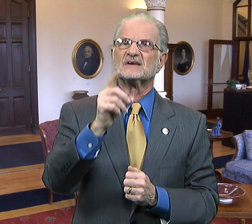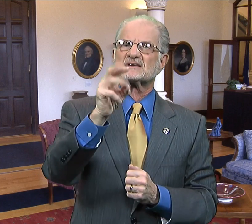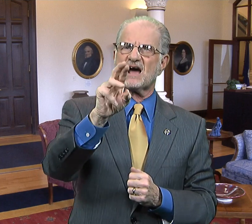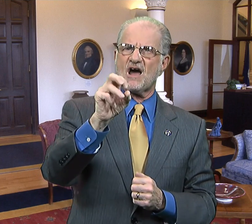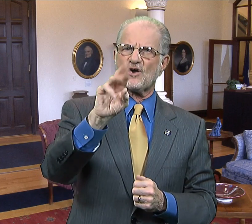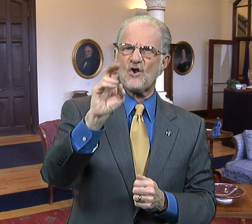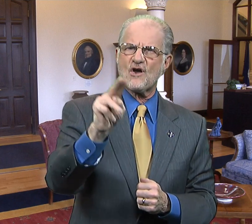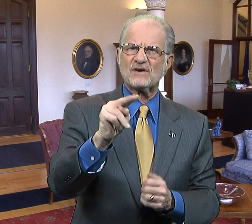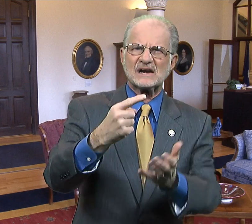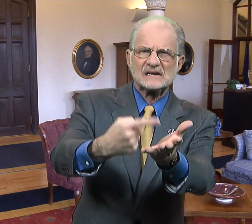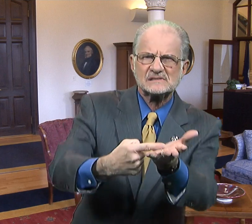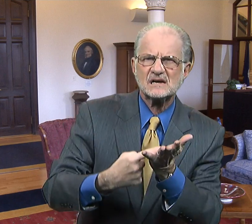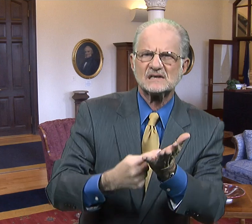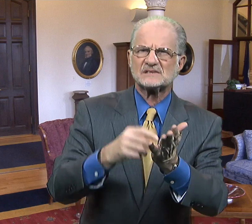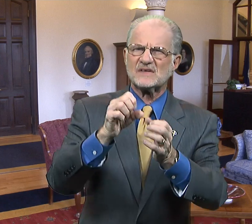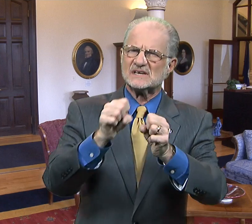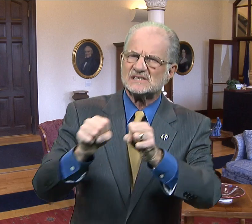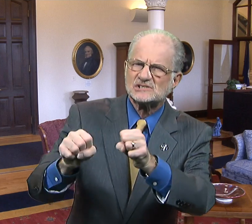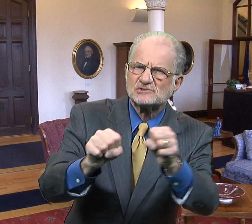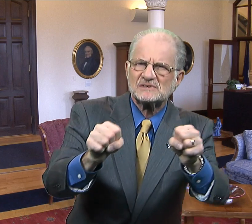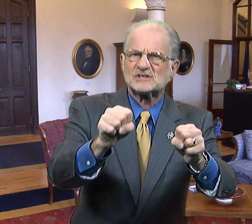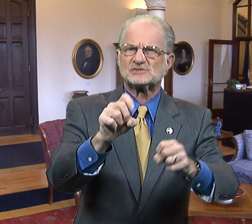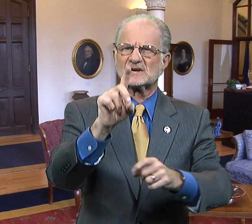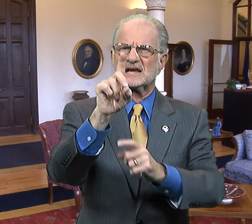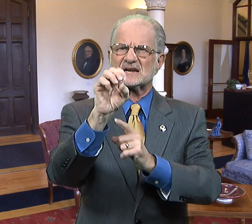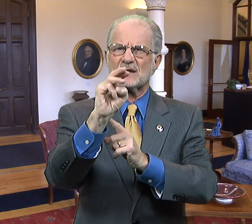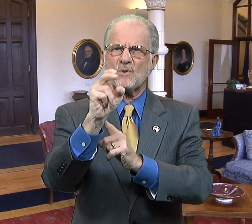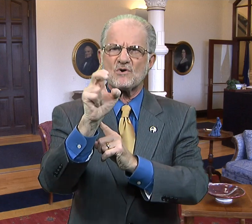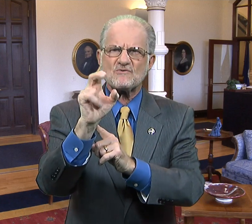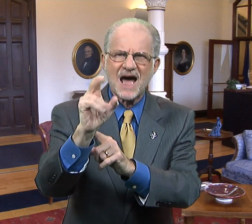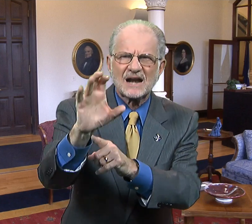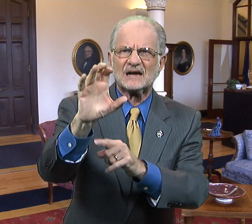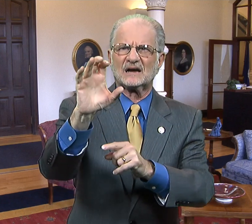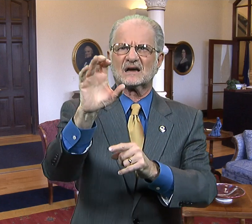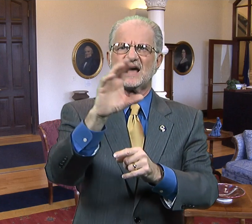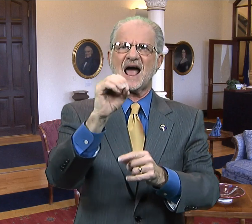Dr. Oren discussed the strategic, democratic,